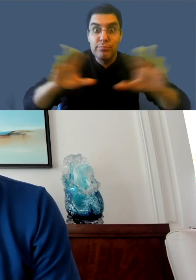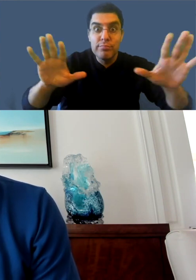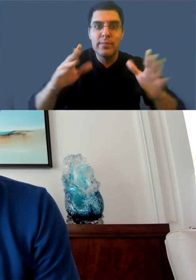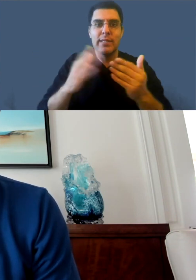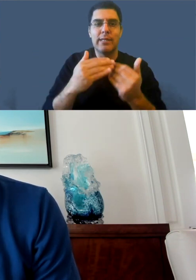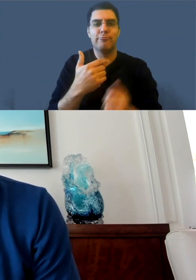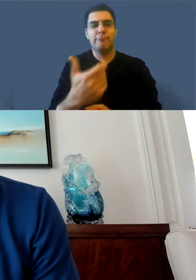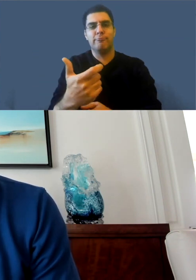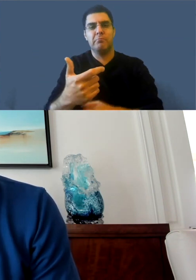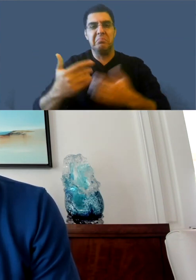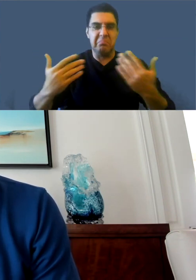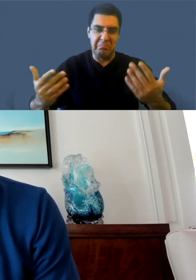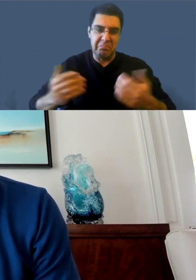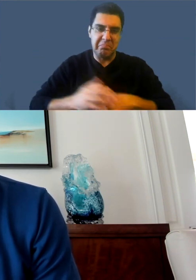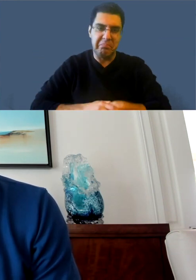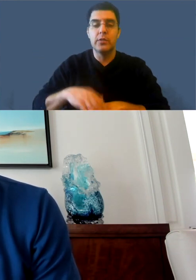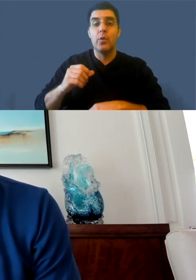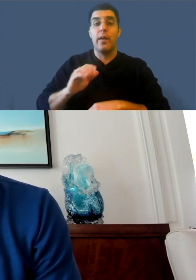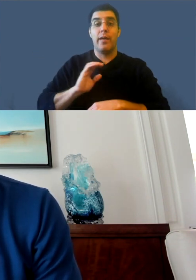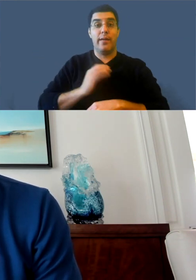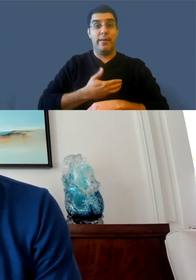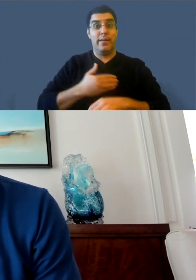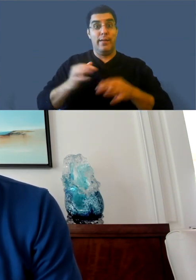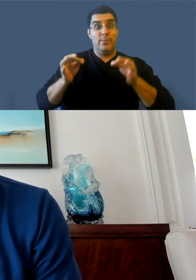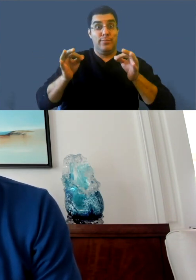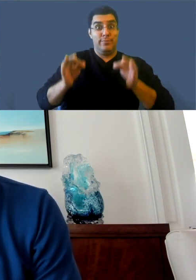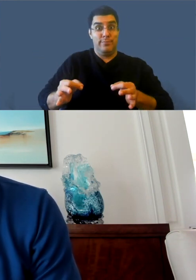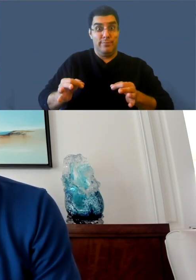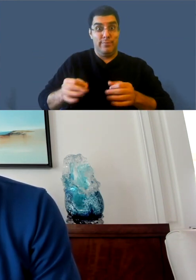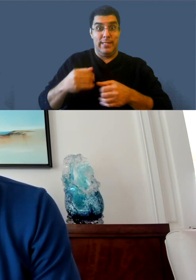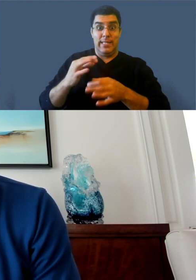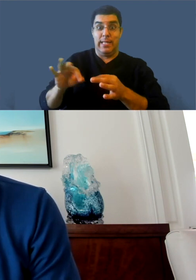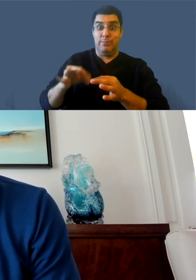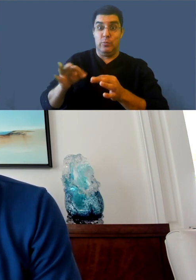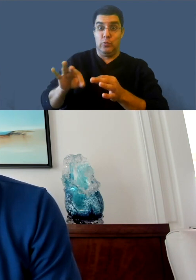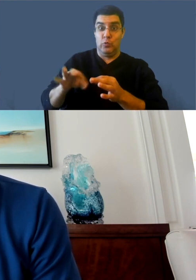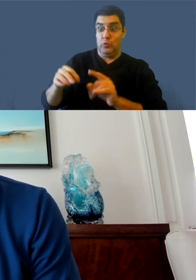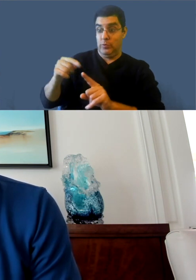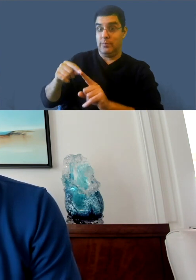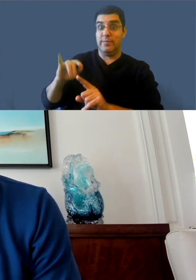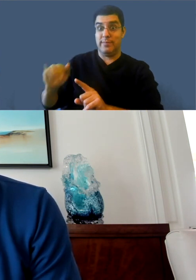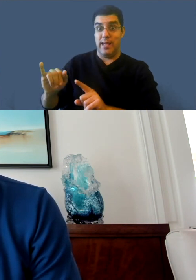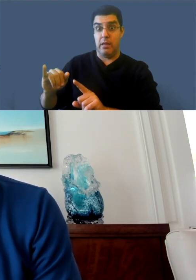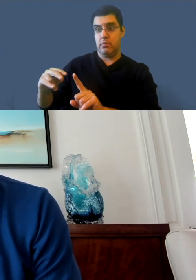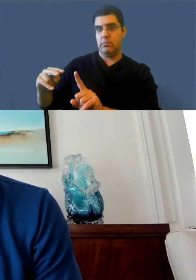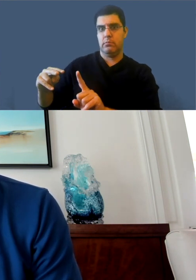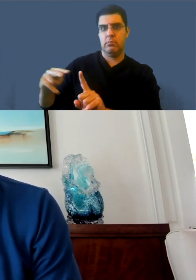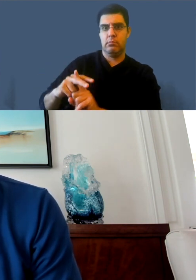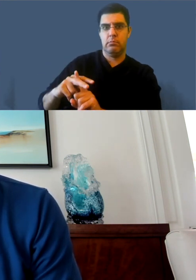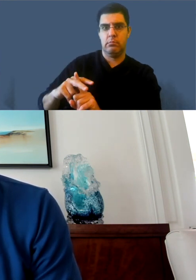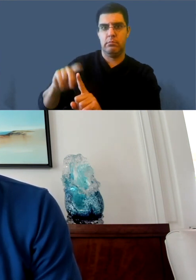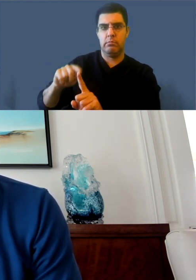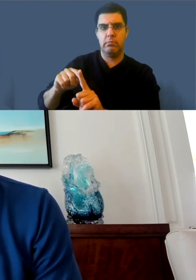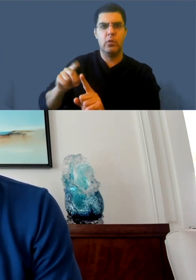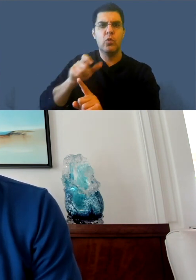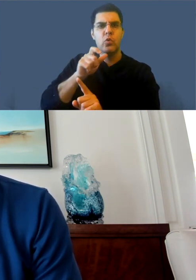And in the interim, we are funding creators who've used community captions so that they can use a third party platform